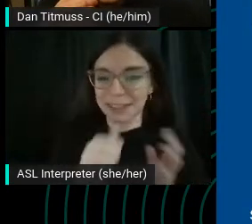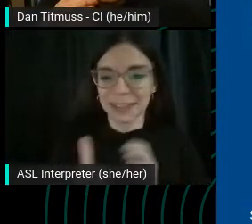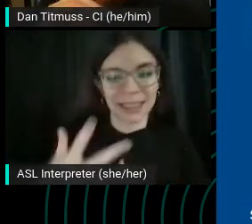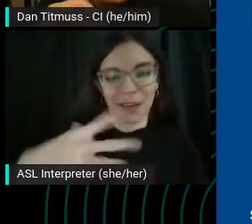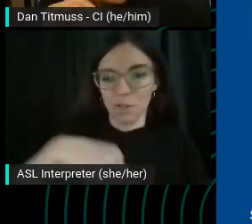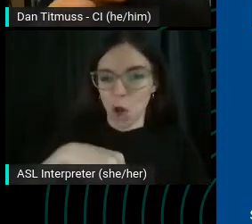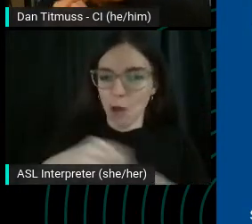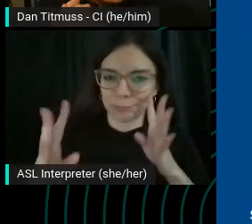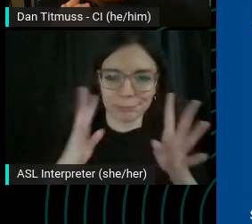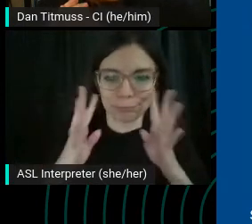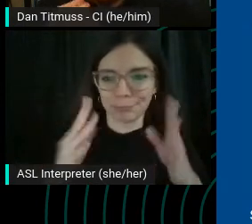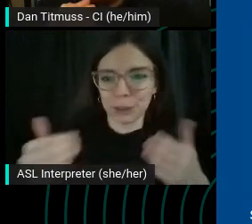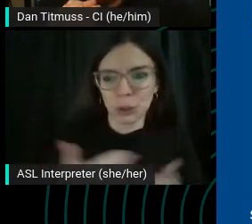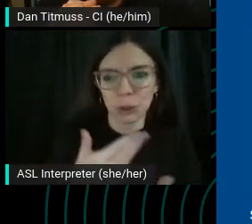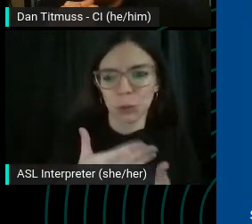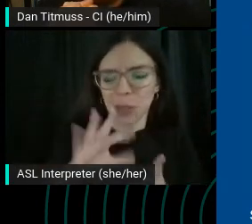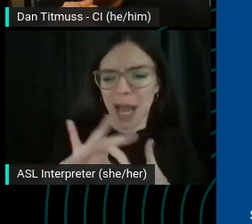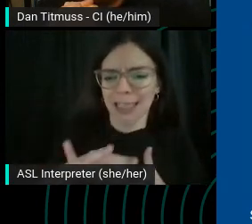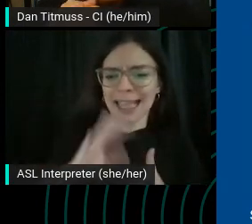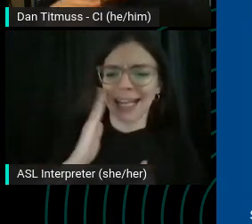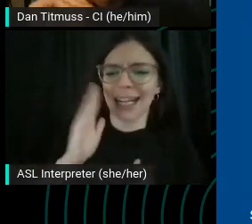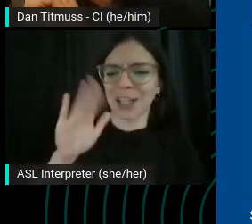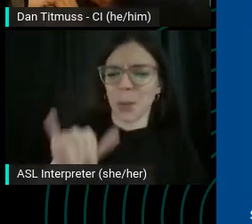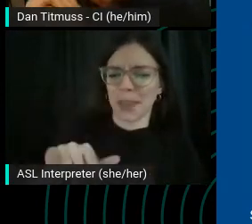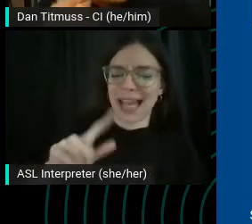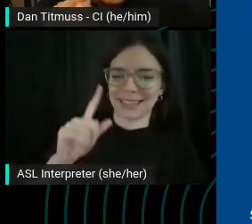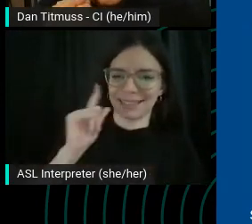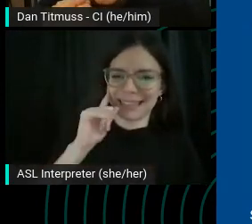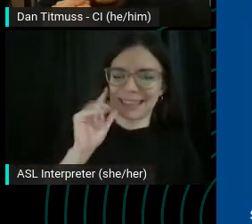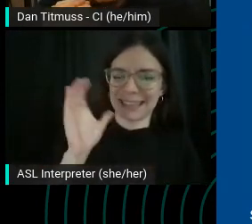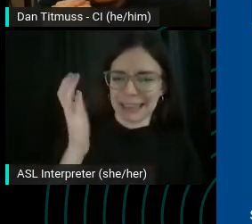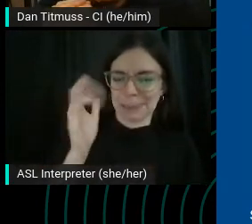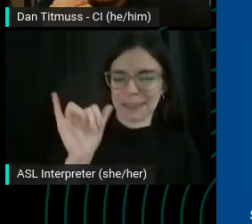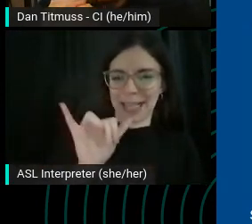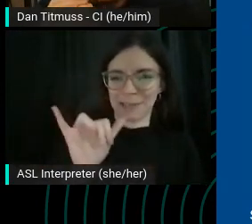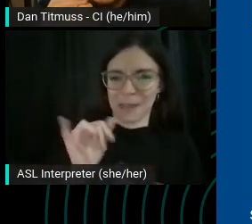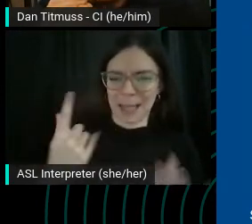I realize this sounds like some sort of mad riddle that someone tells